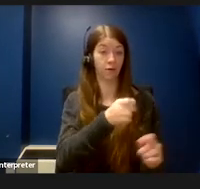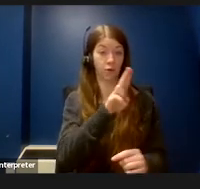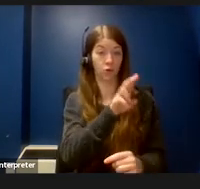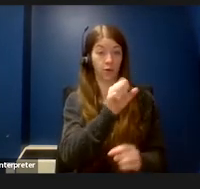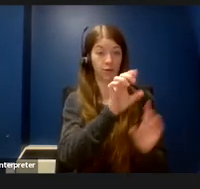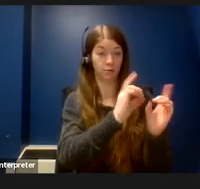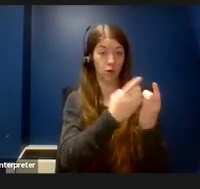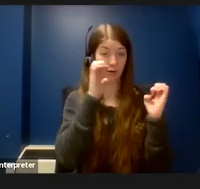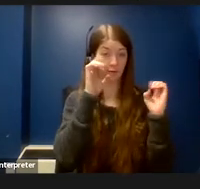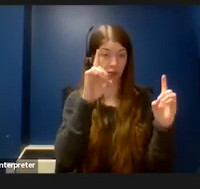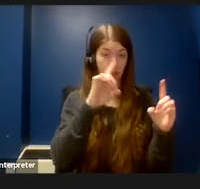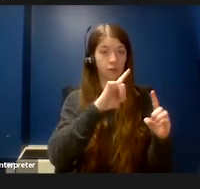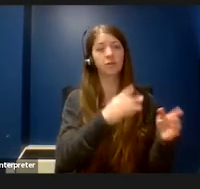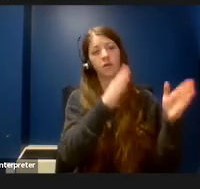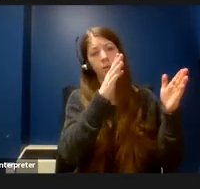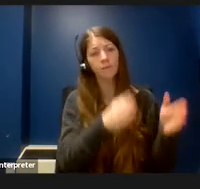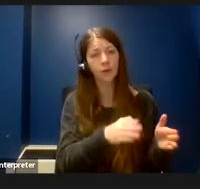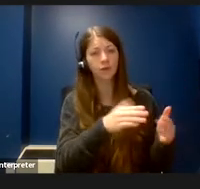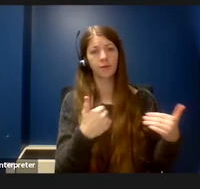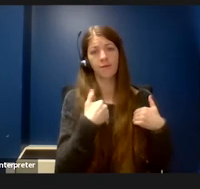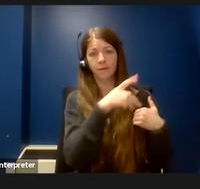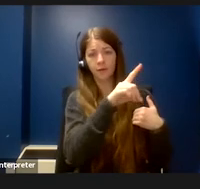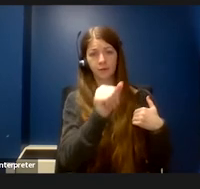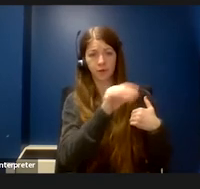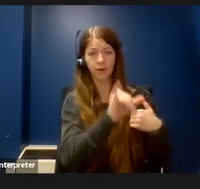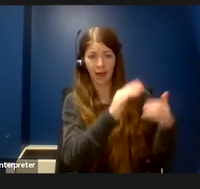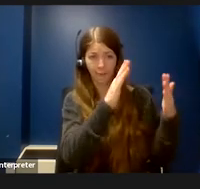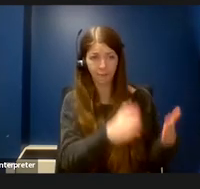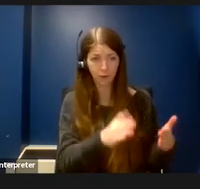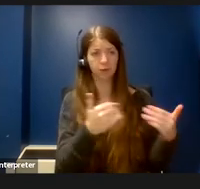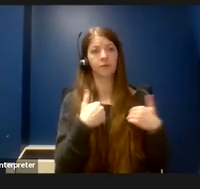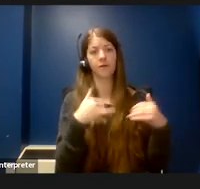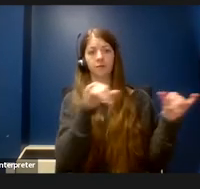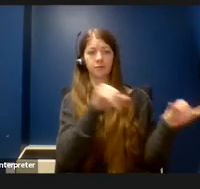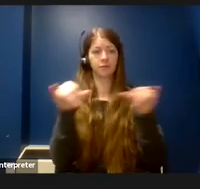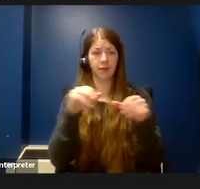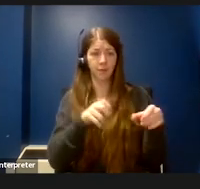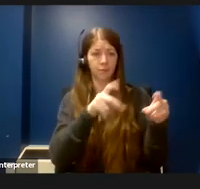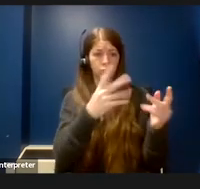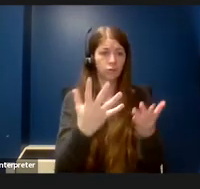is when a person with a disability is afforded the opportunity to acquire the same information,